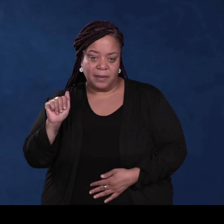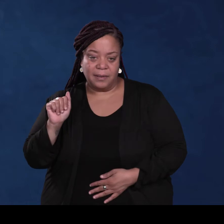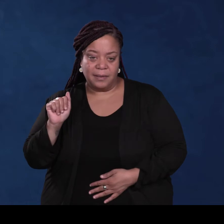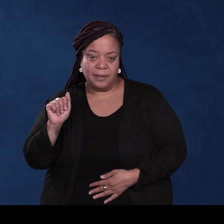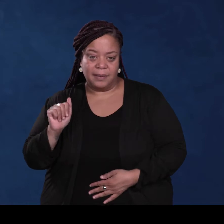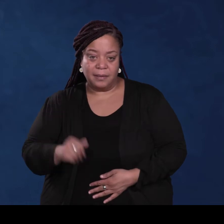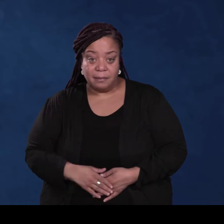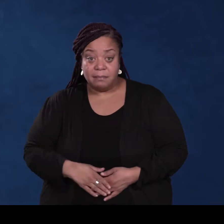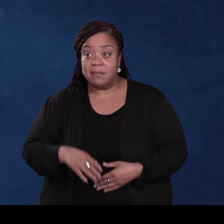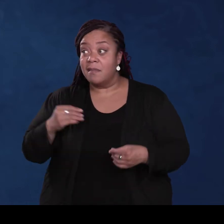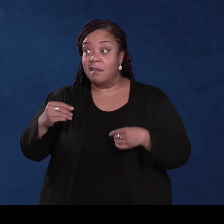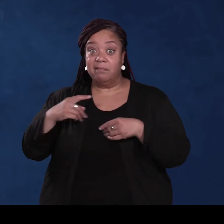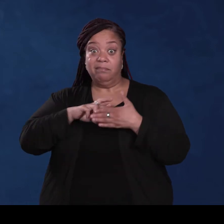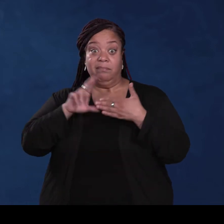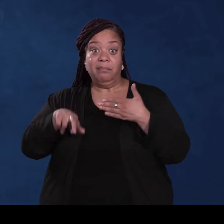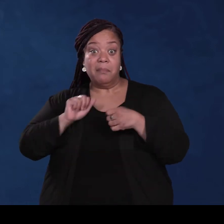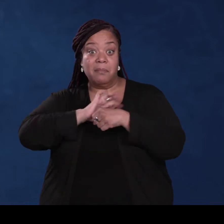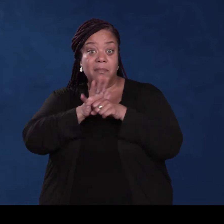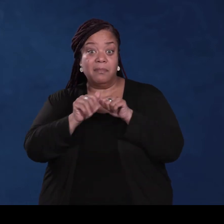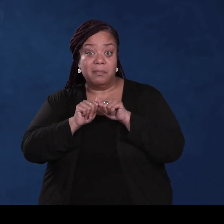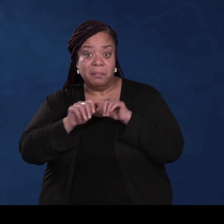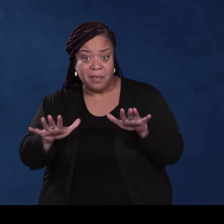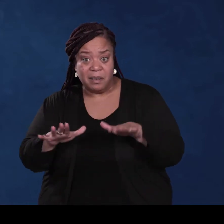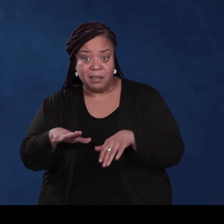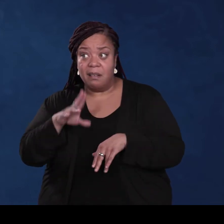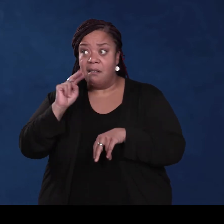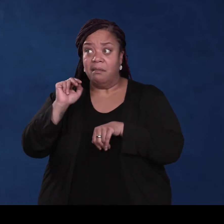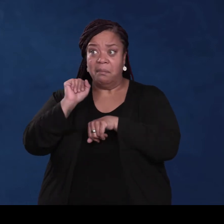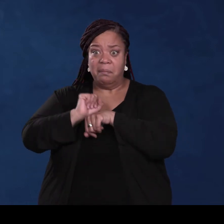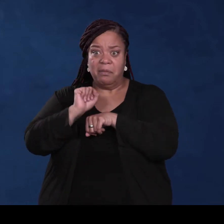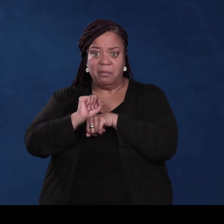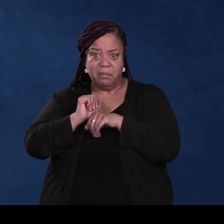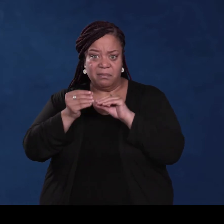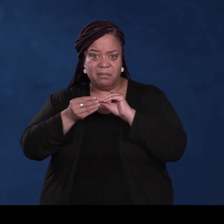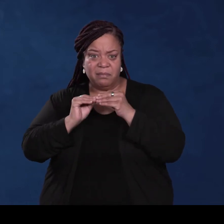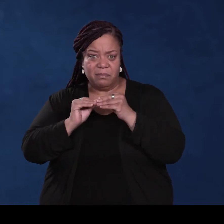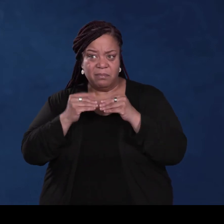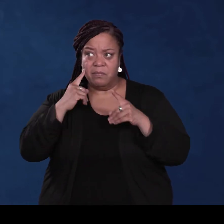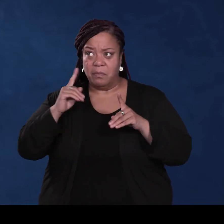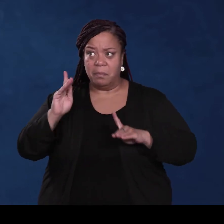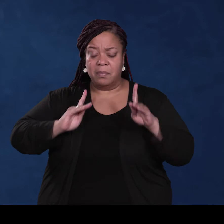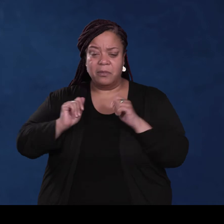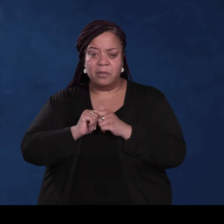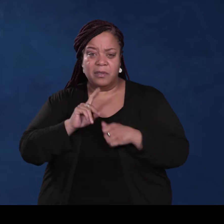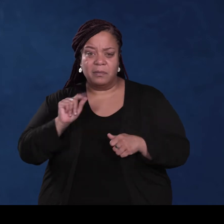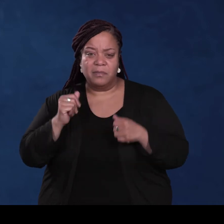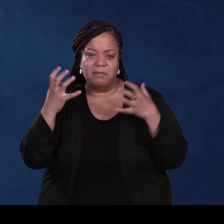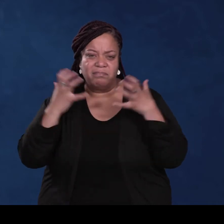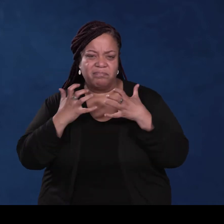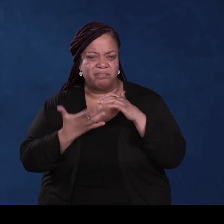the pandemic, the unemployment rate for people with disabilities has risen sharply.